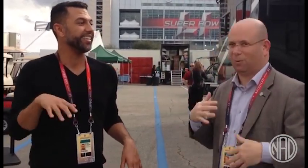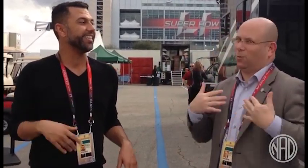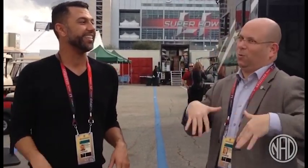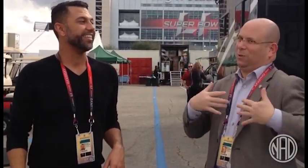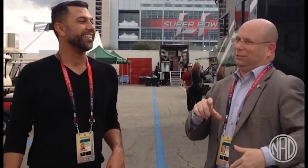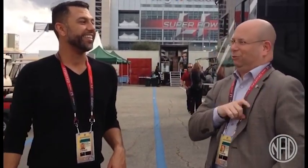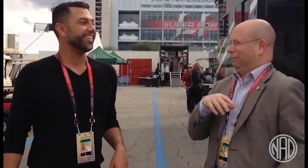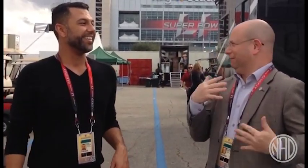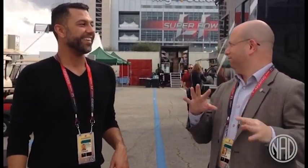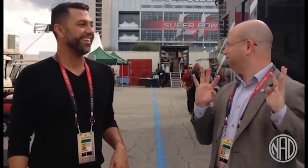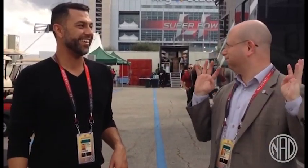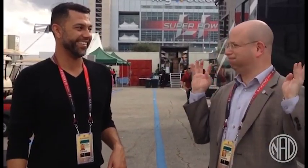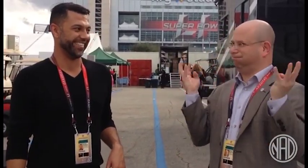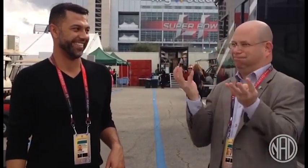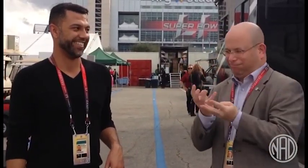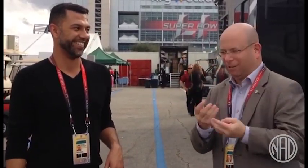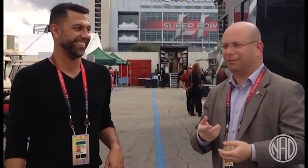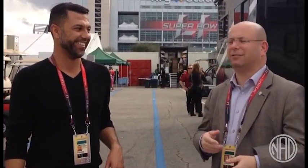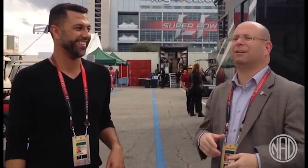Yeah, it's intense.